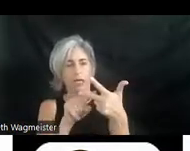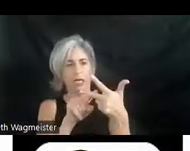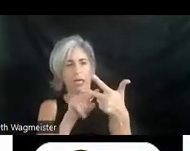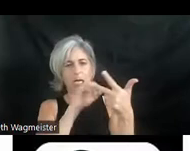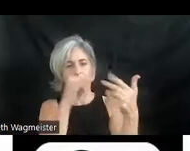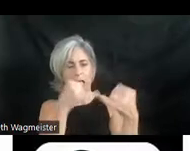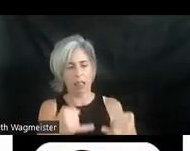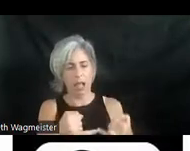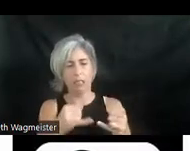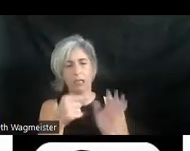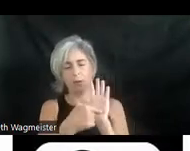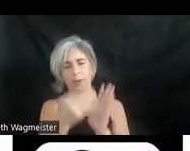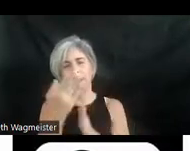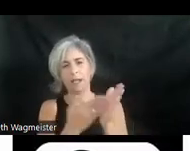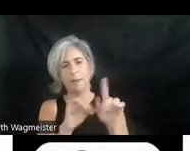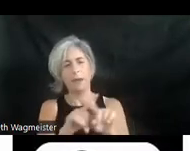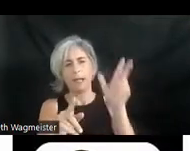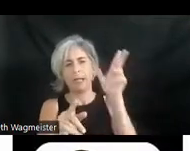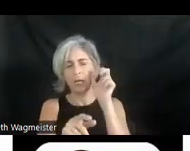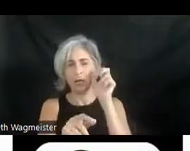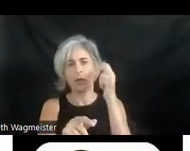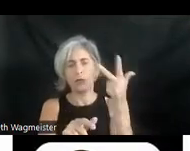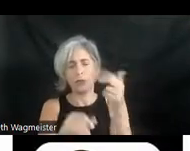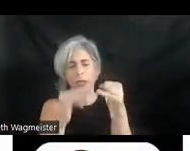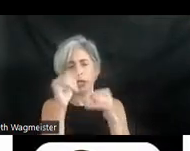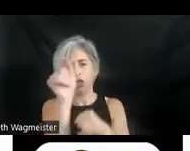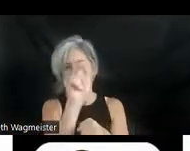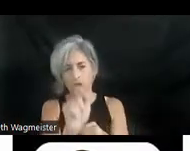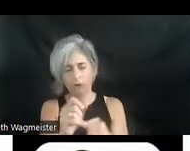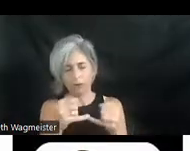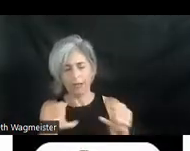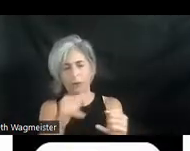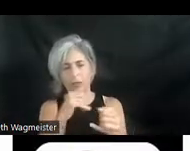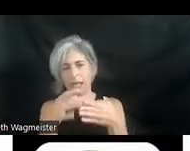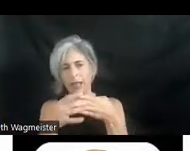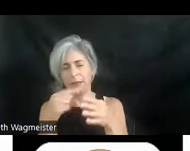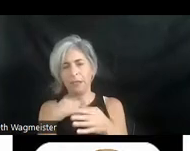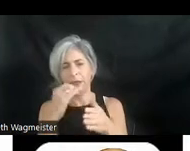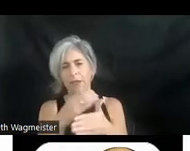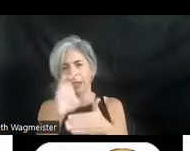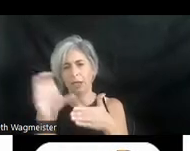sound waves but hearing "three curved lines" would not be enough to lead to that conclusion.